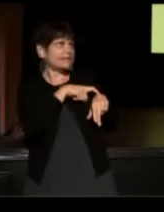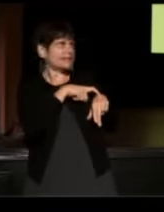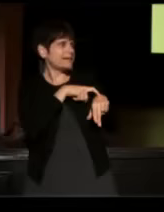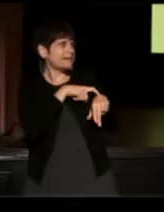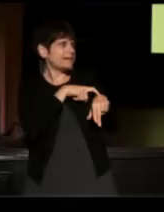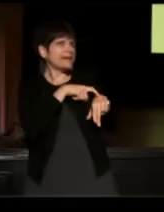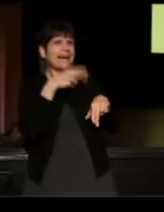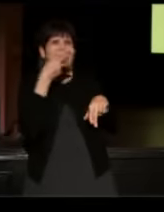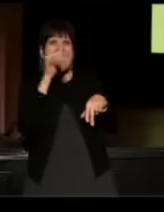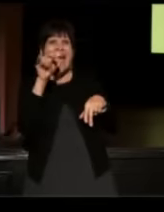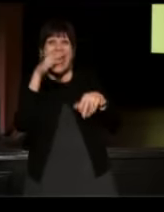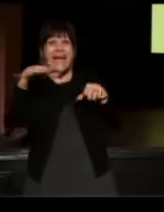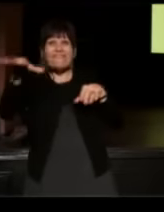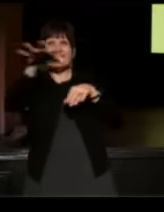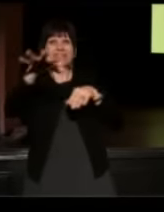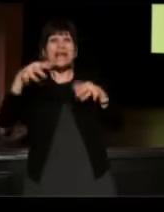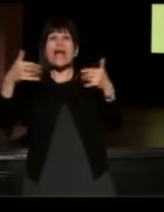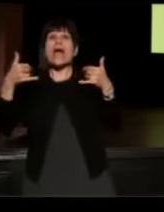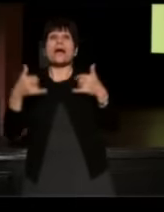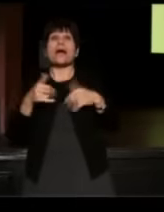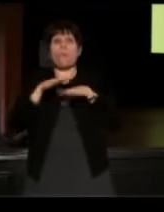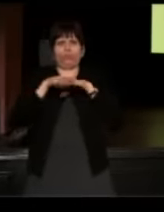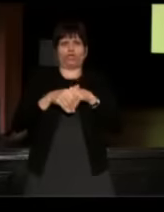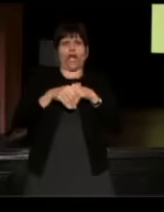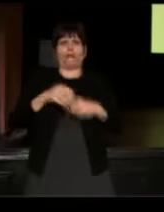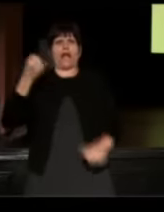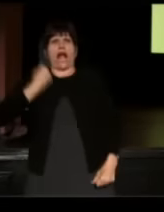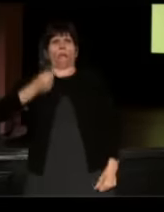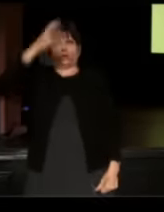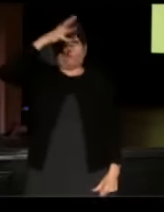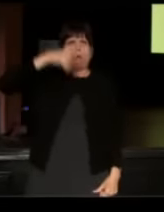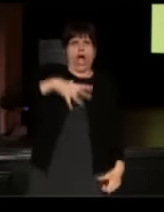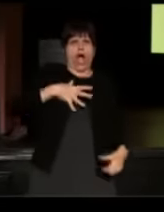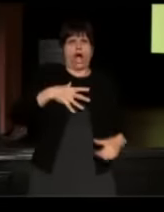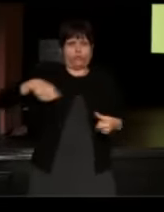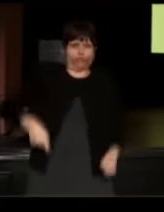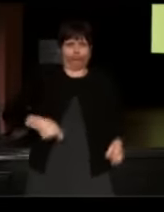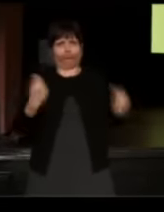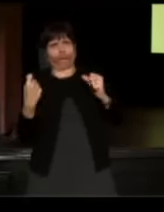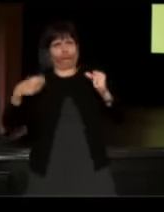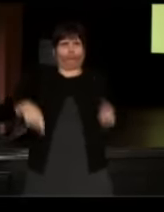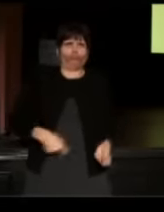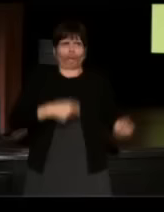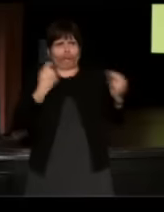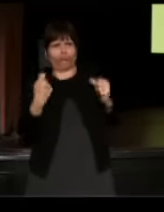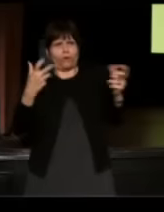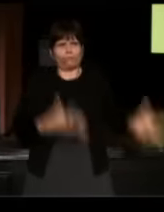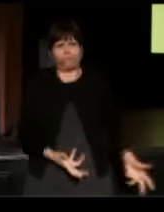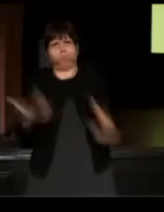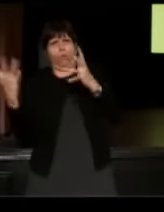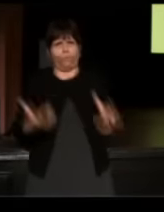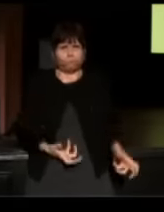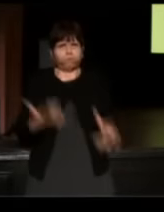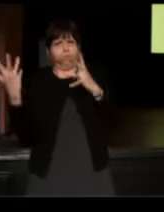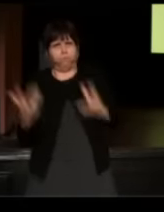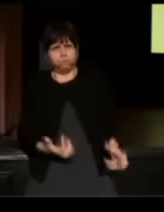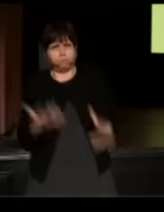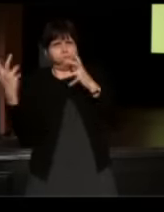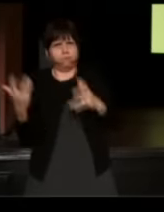and pretend I was as much of a man as I could be, and I remember flipping 50 lb bales three feet up into the air, going